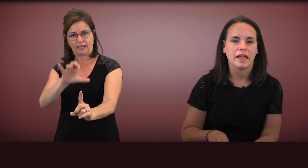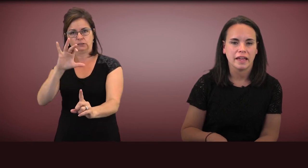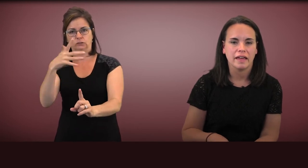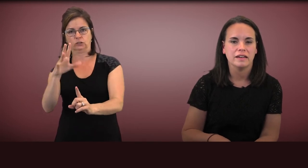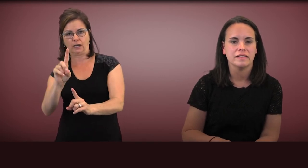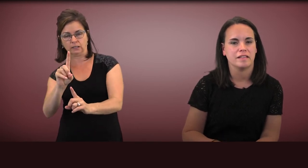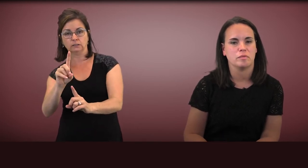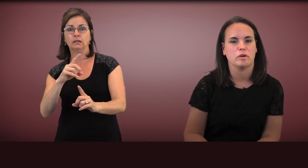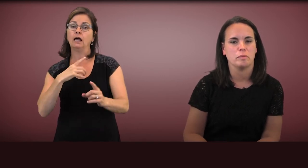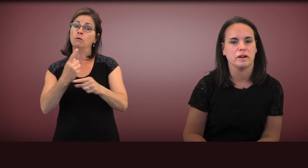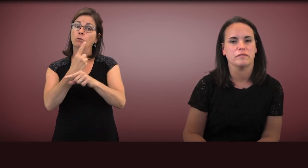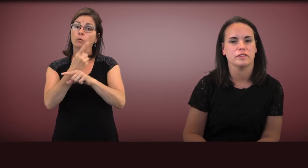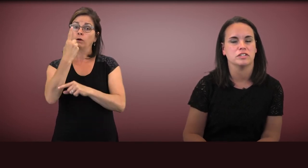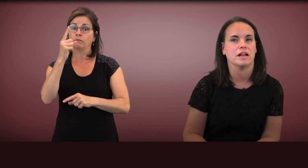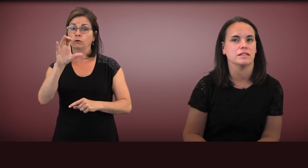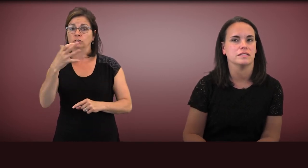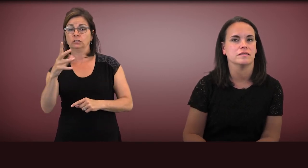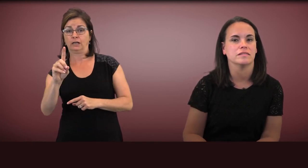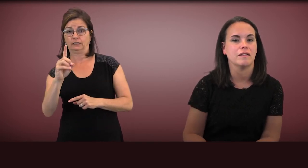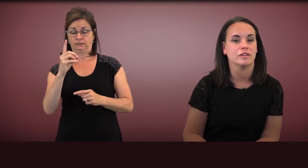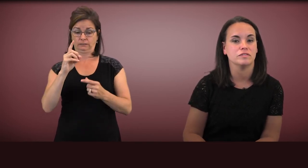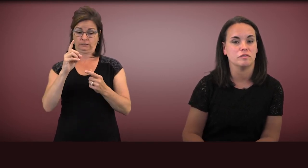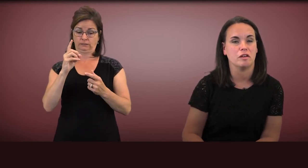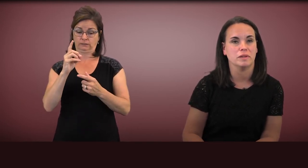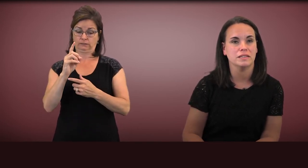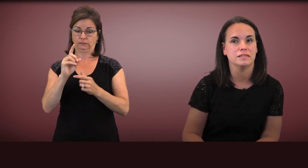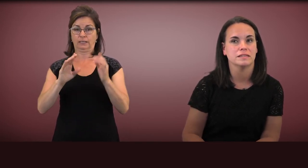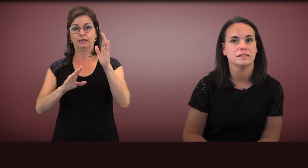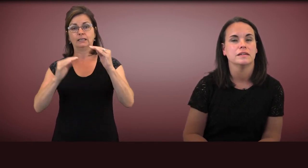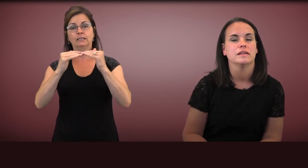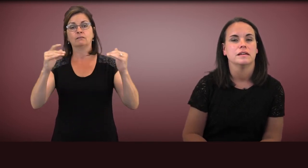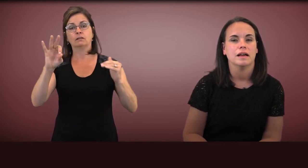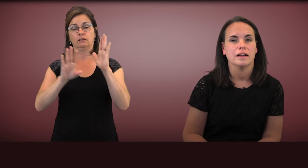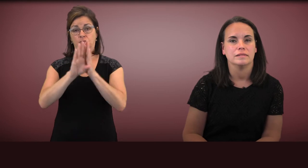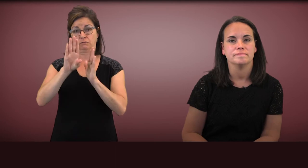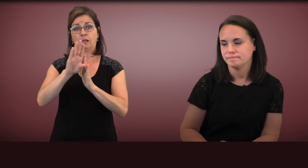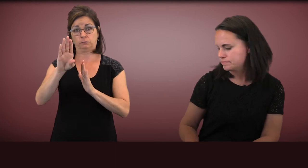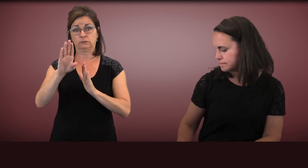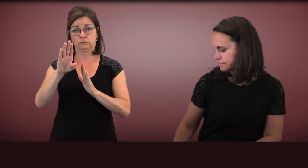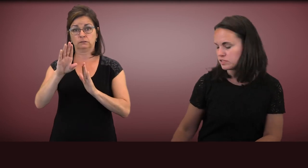and that's appropriate for the child's level of development